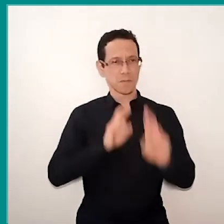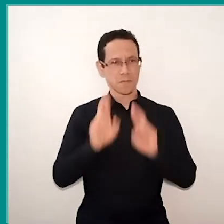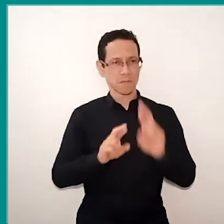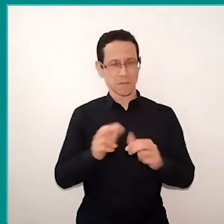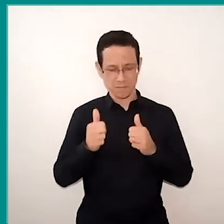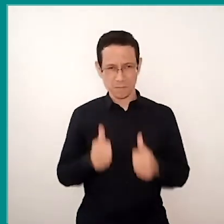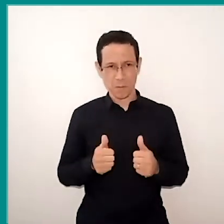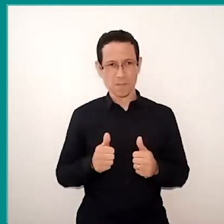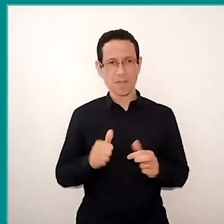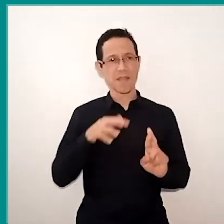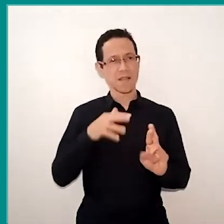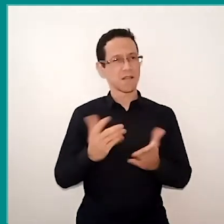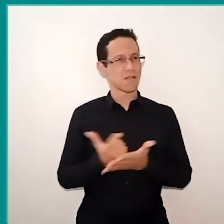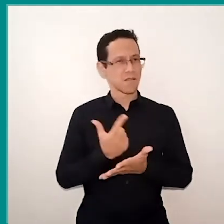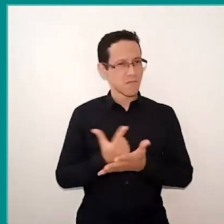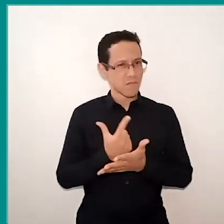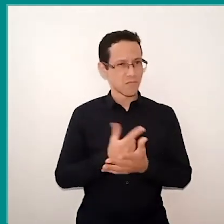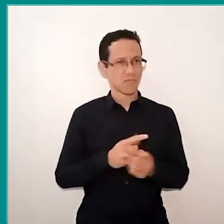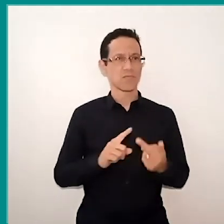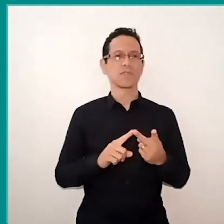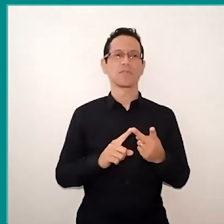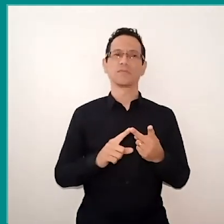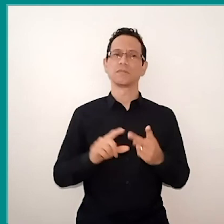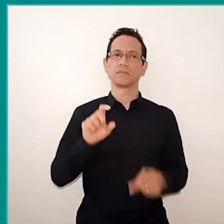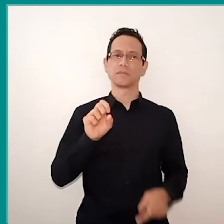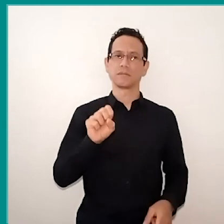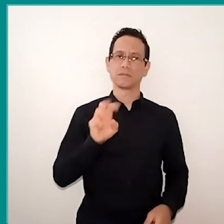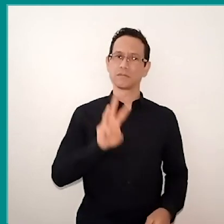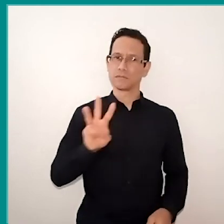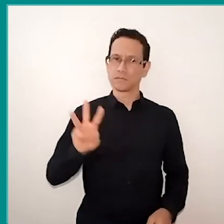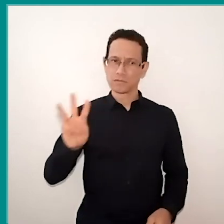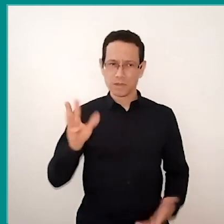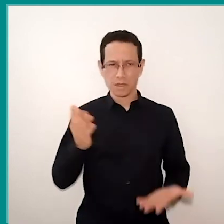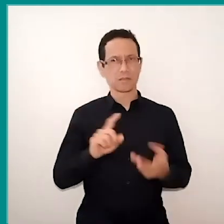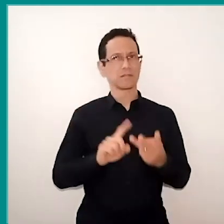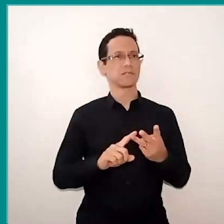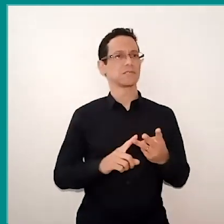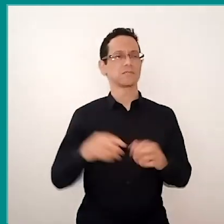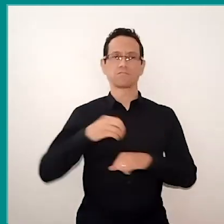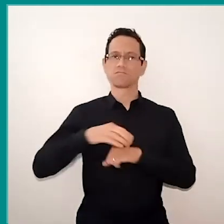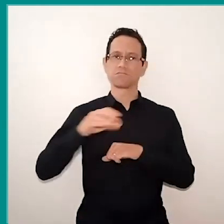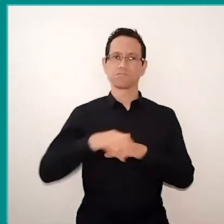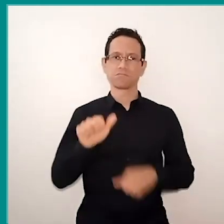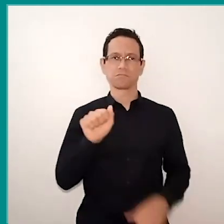book references, of websites you might have, application recommendations, as Inés just did,